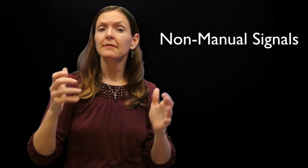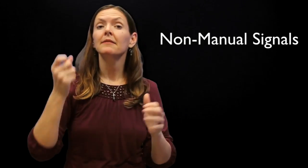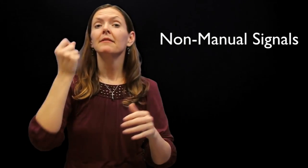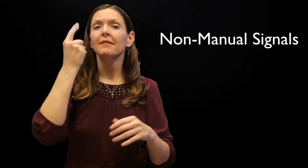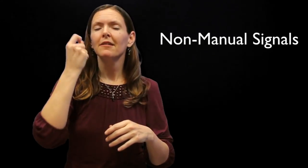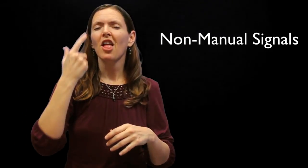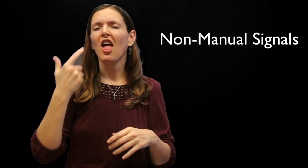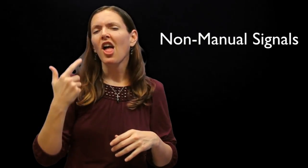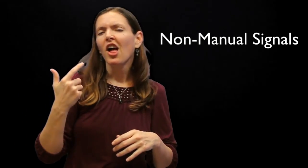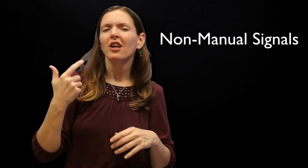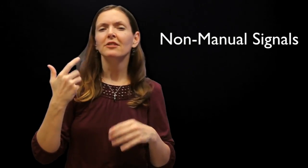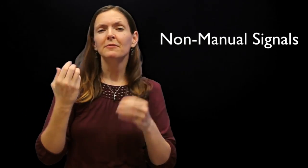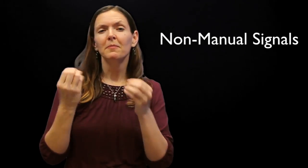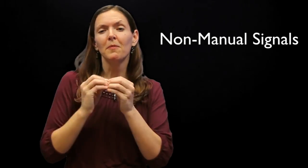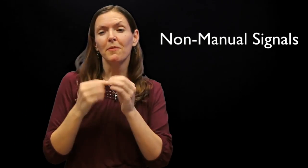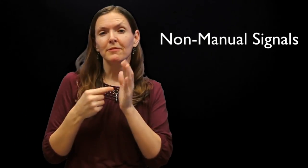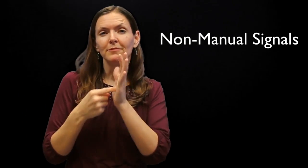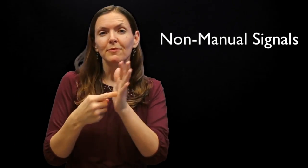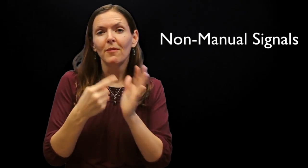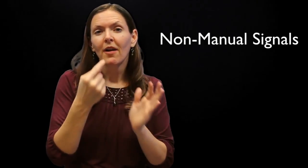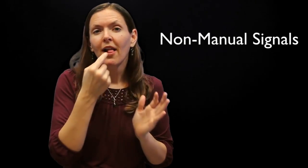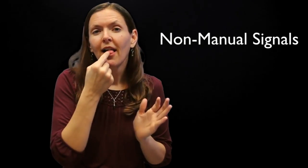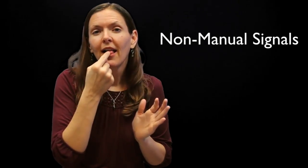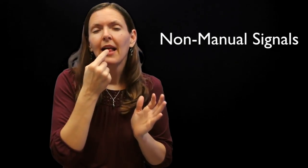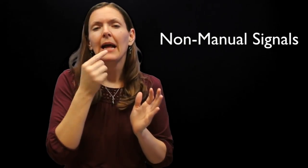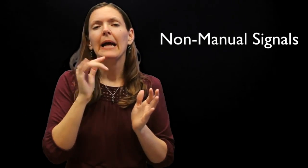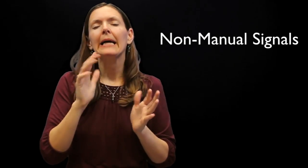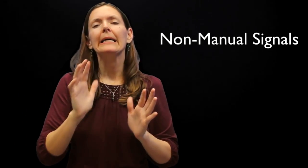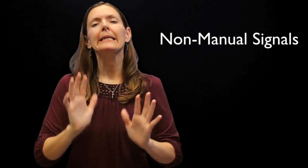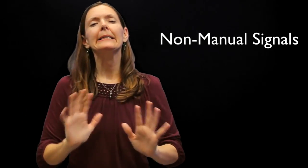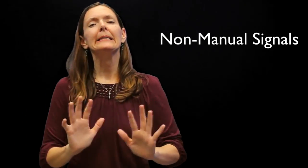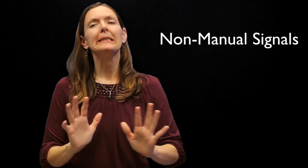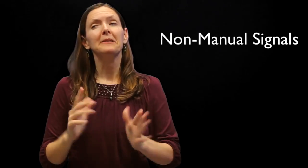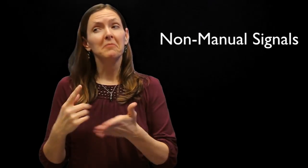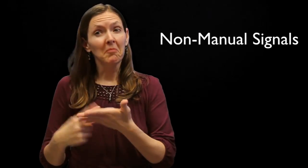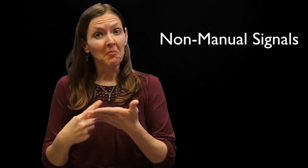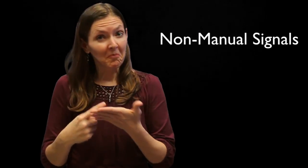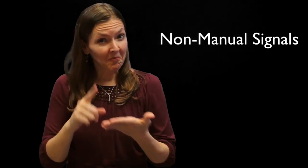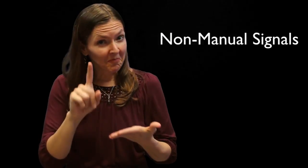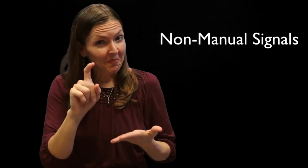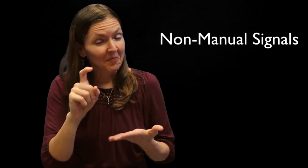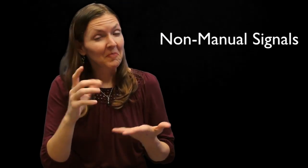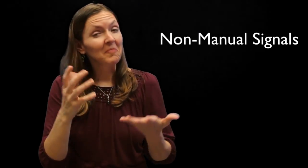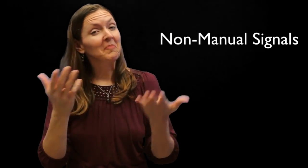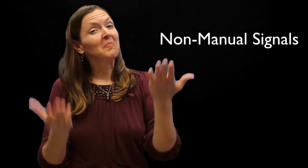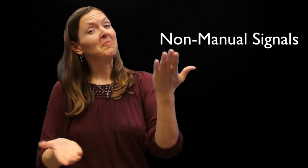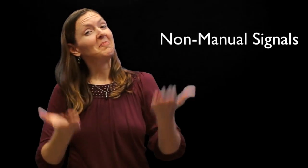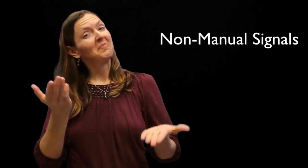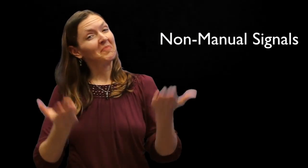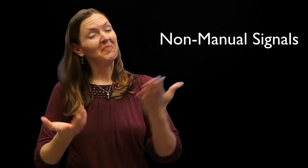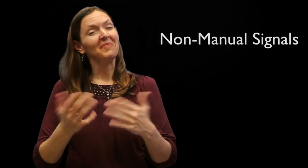The casual register seems to allow for the showing of the tongue, unlike the consultative and formal registers. Is there a general consensus regarding this? Possibly.